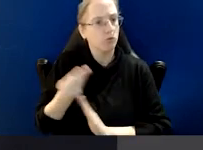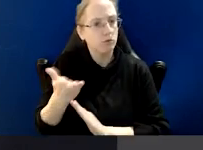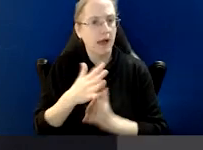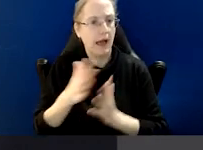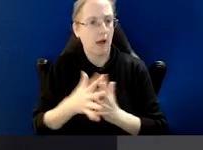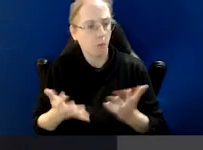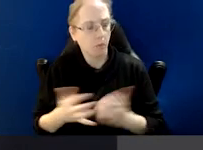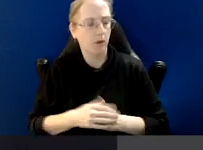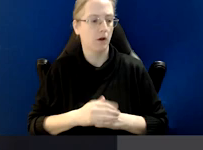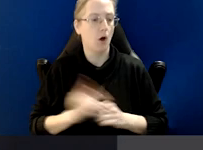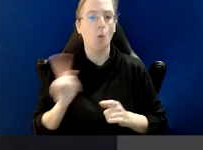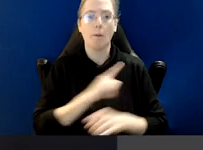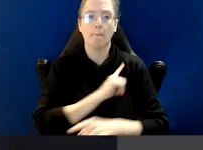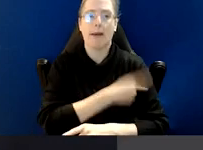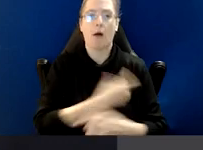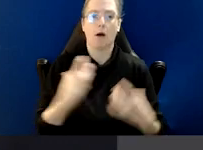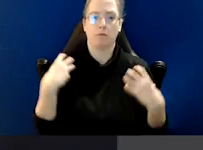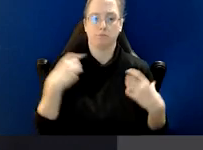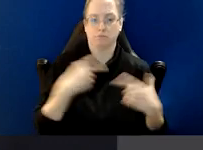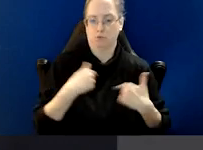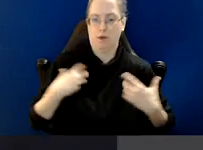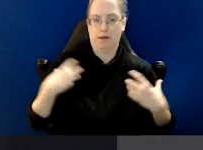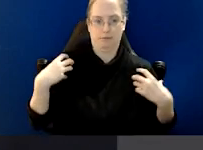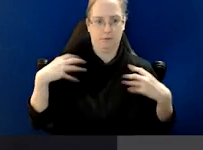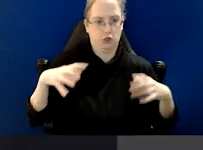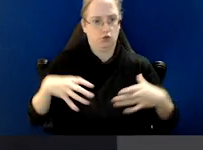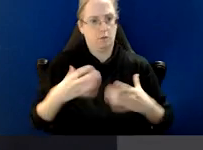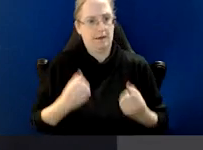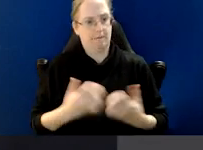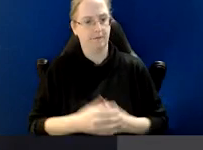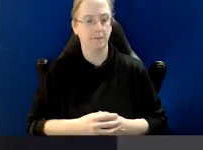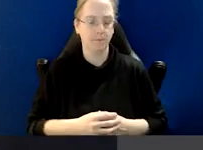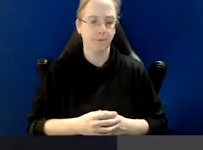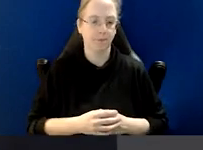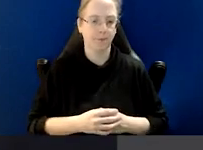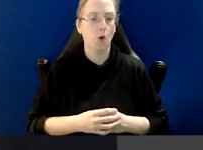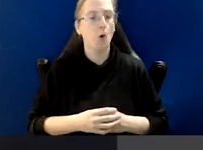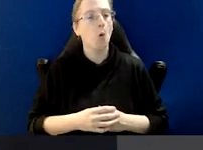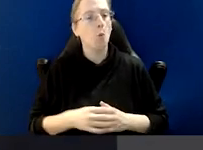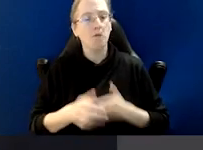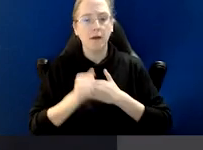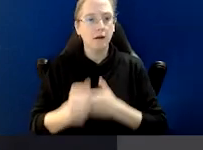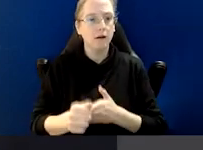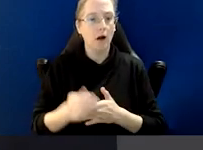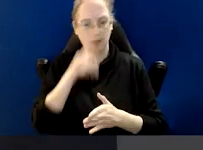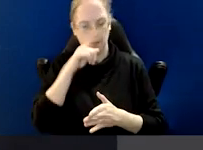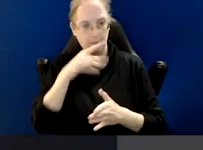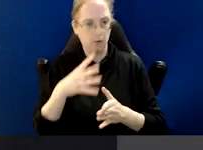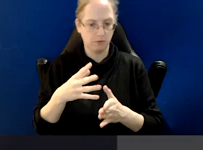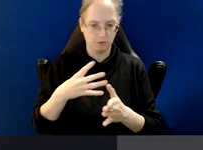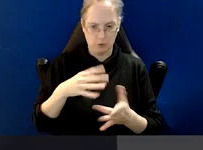And our commission's powers? We've also been providing guidance for public officials in grappling with